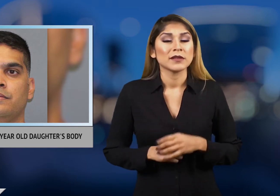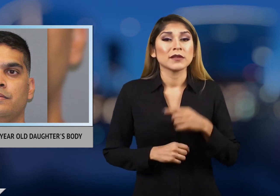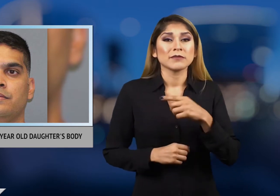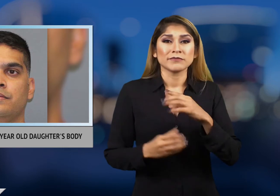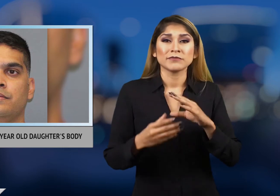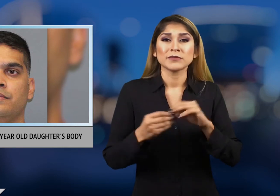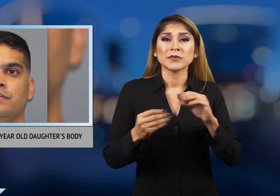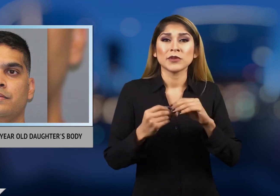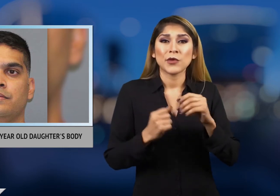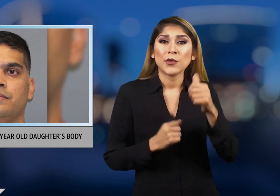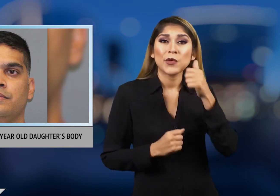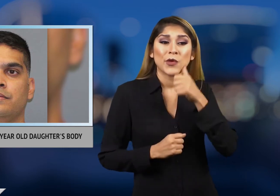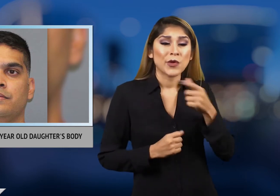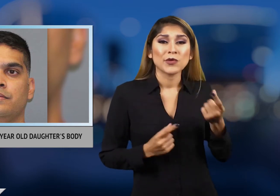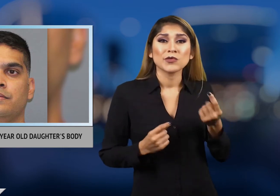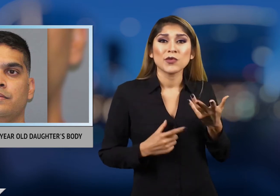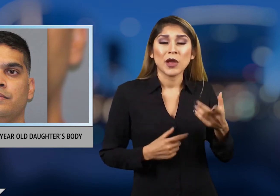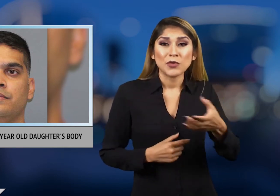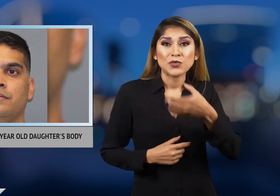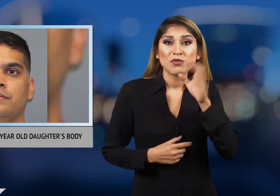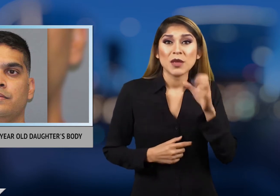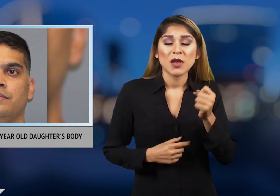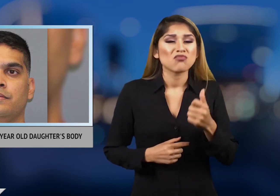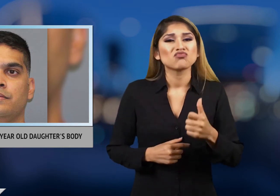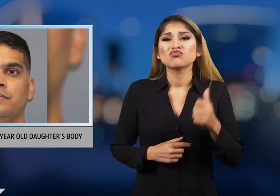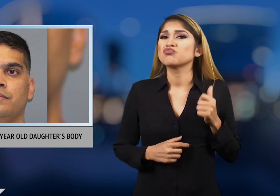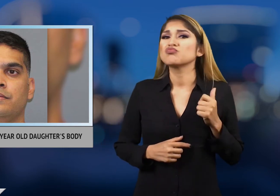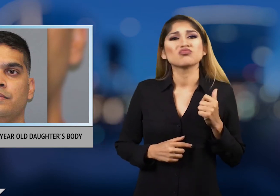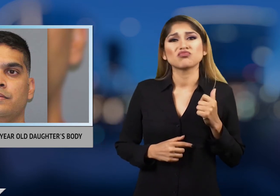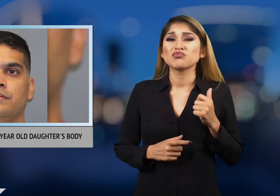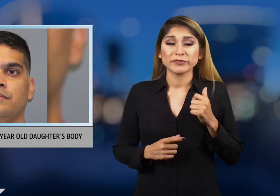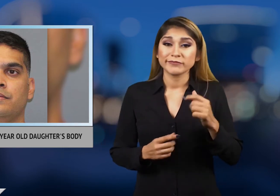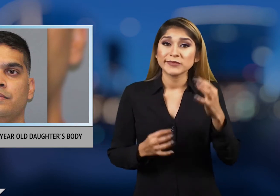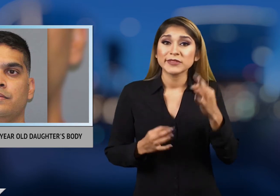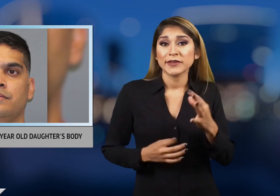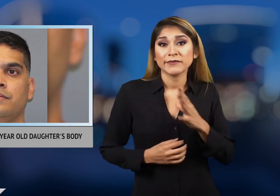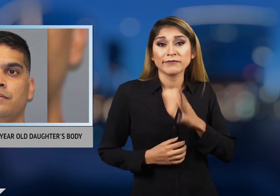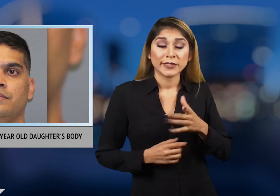refused to drink her milk. He told police he made the girl